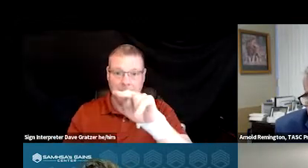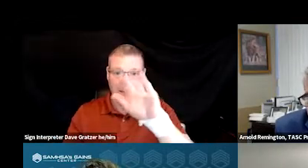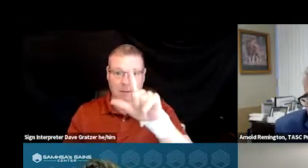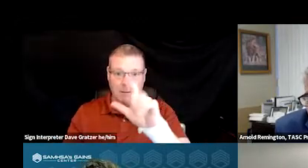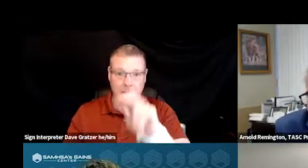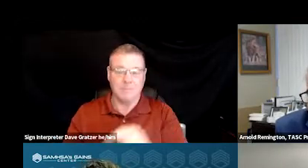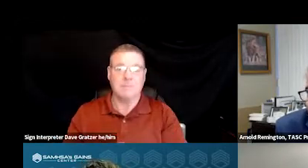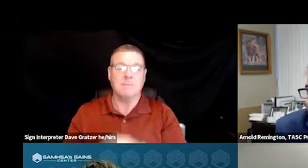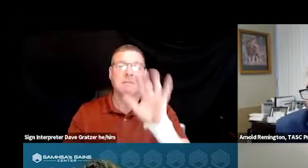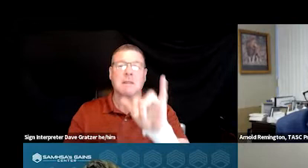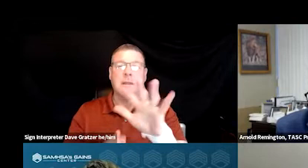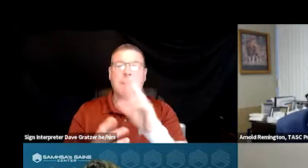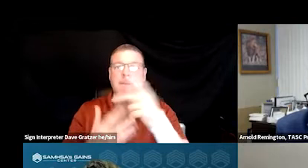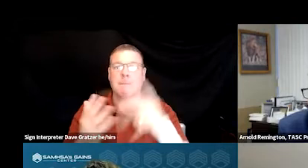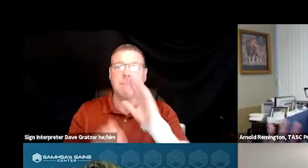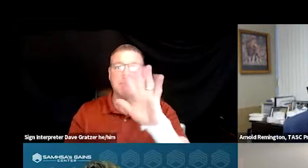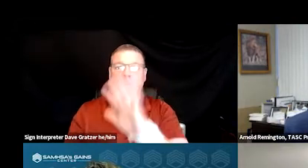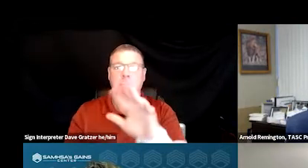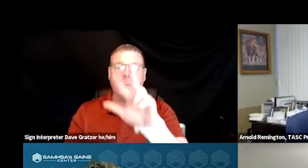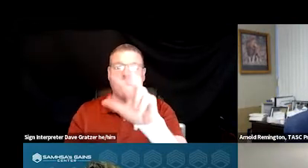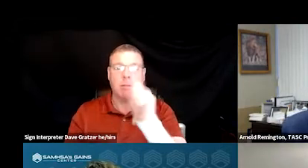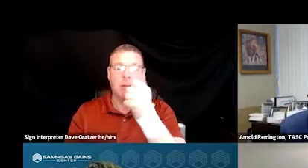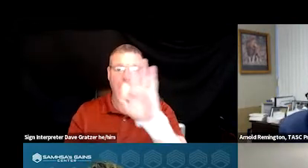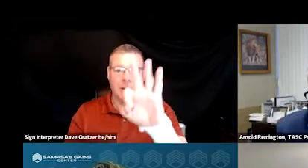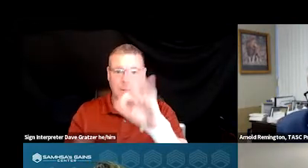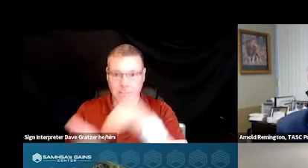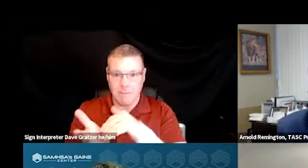Its population is about 319,000.